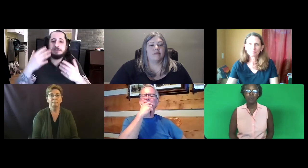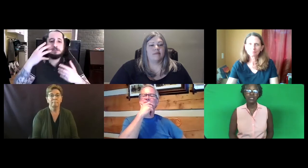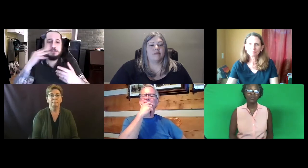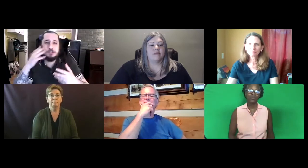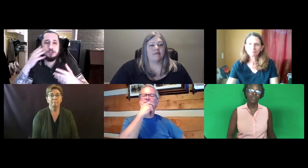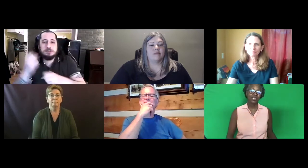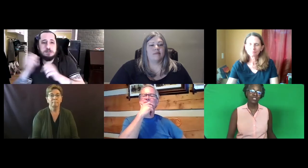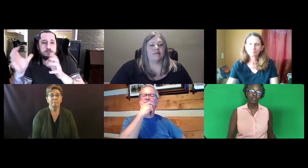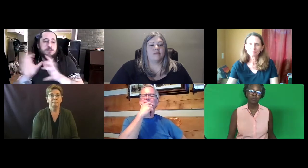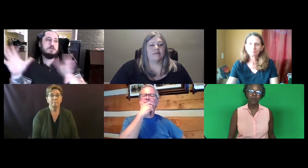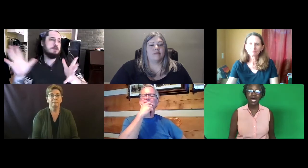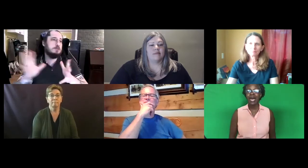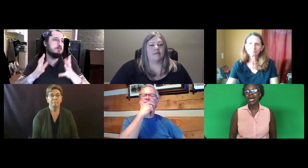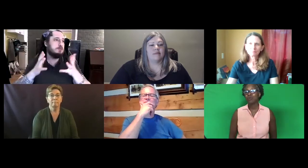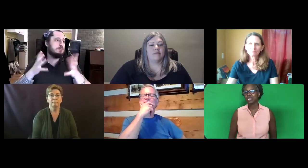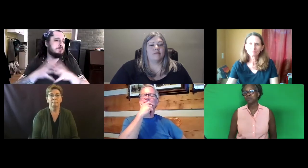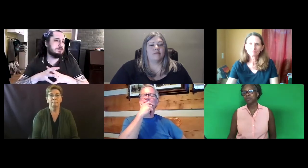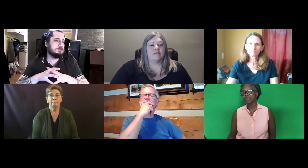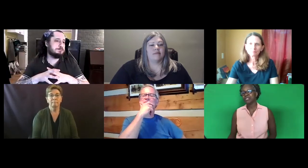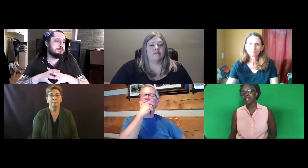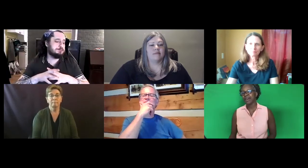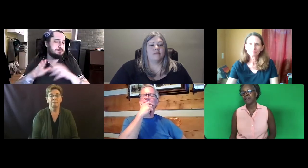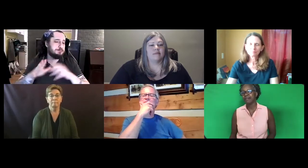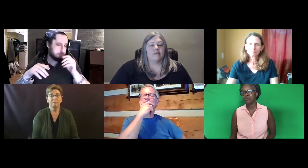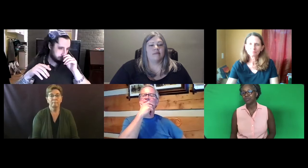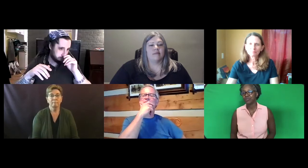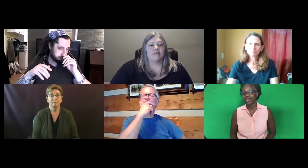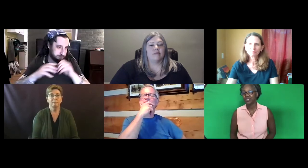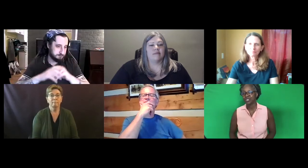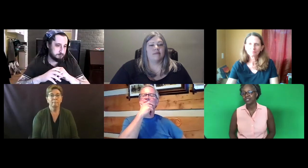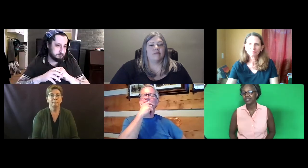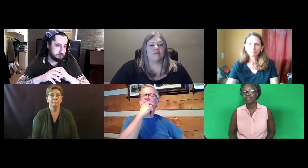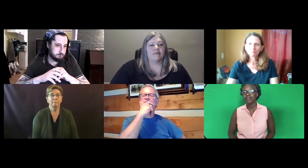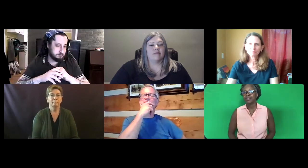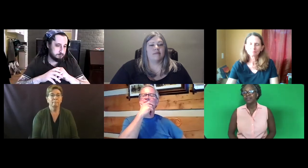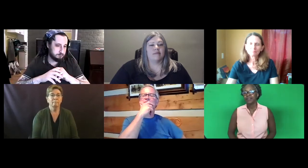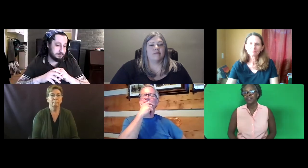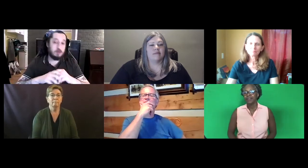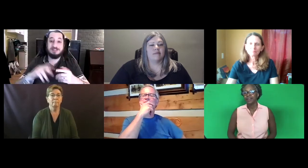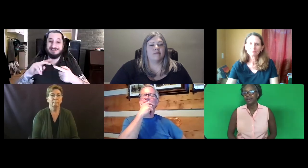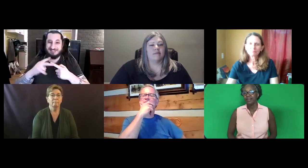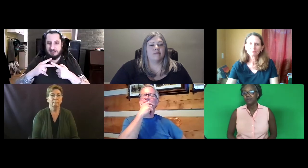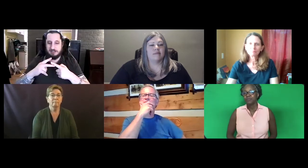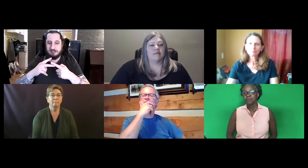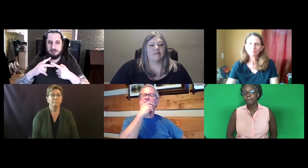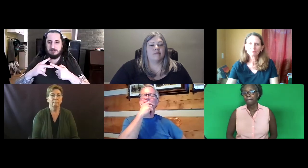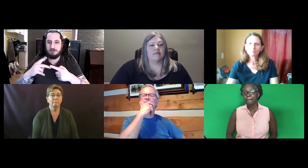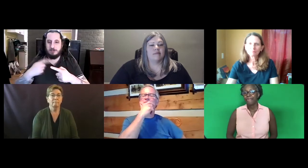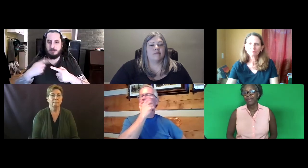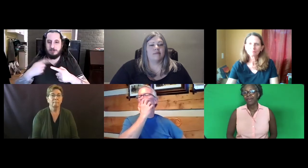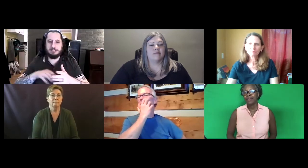What certifications people had, what experience they had with certification.